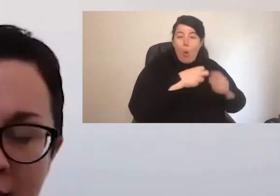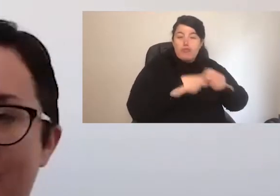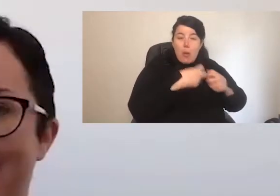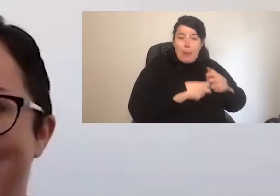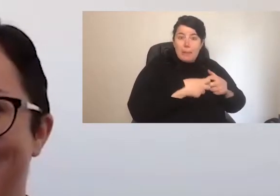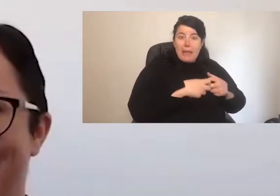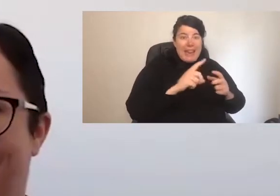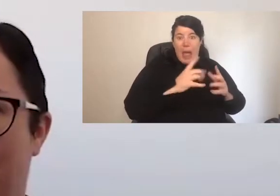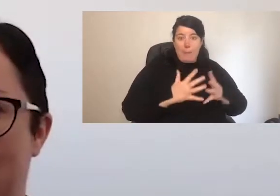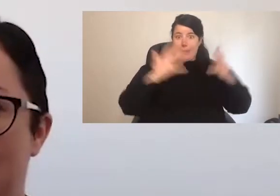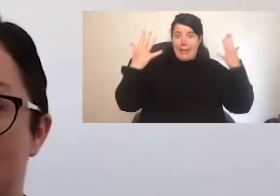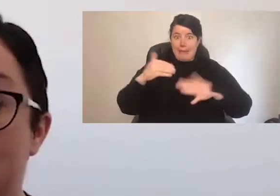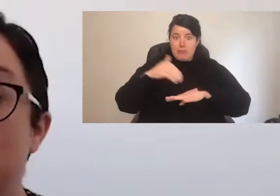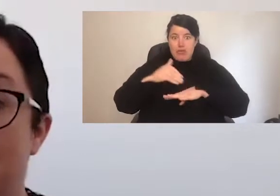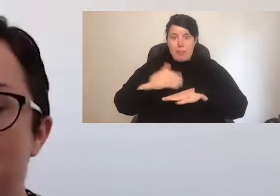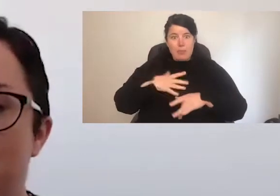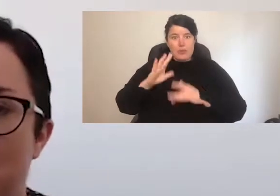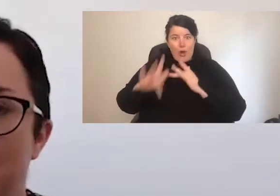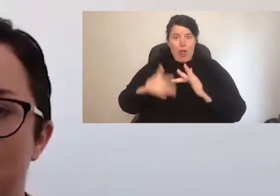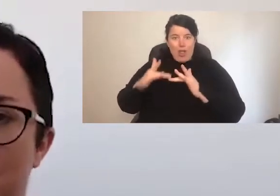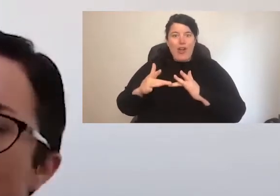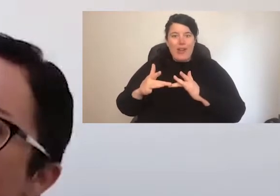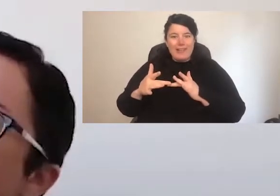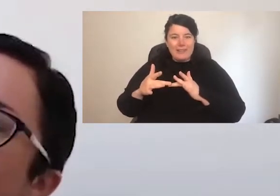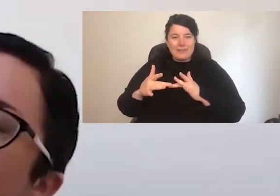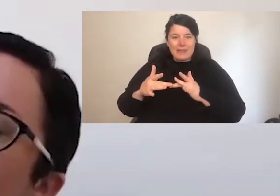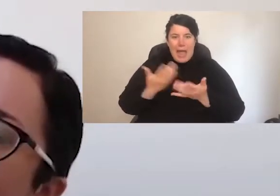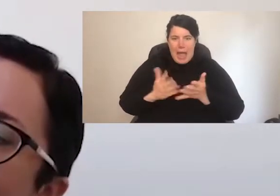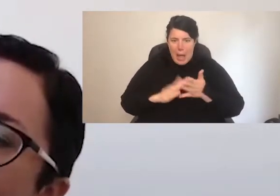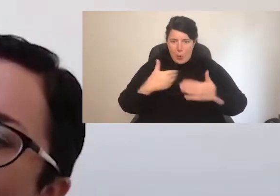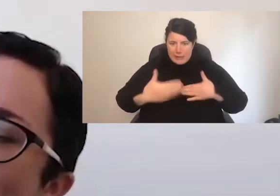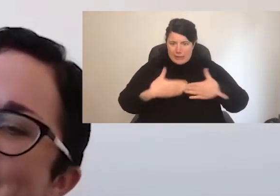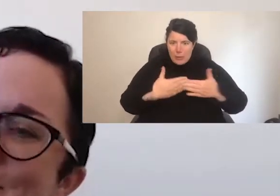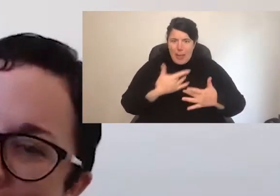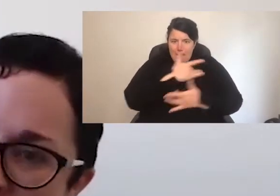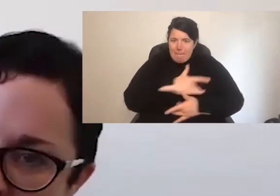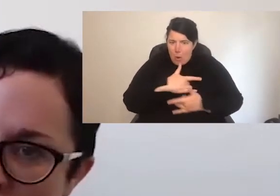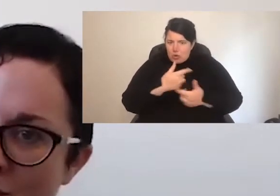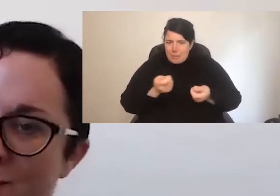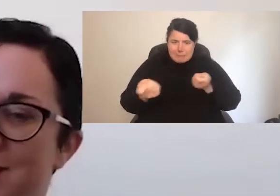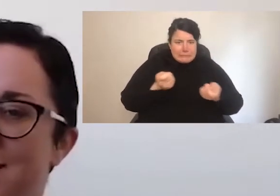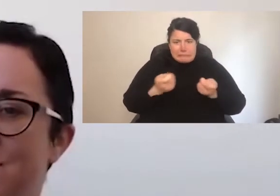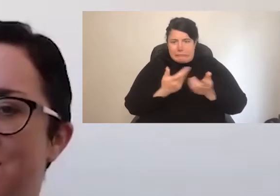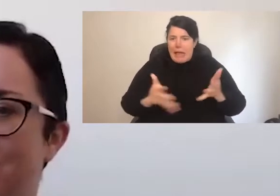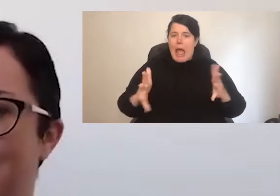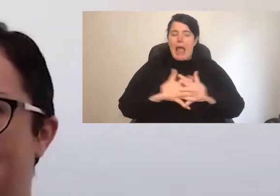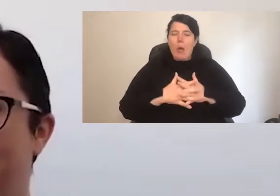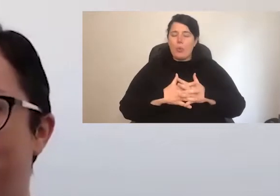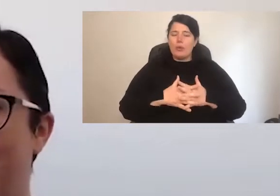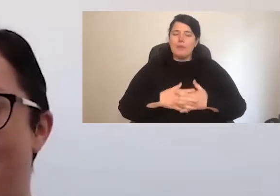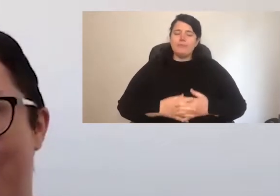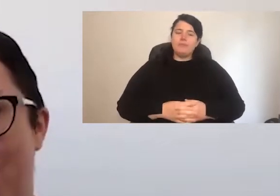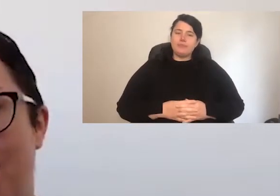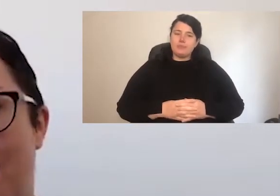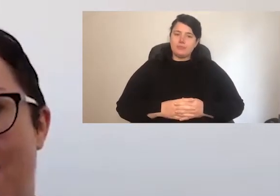terms of how we deal with them, and dealing with them on the phone or